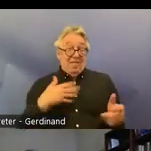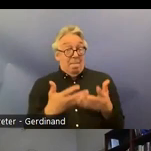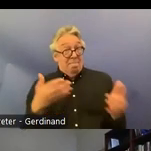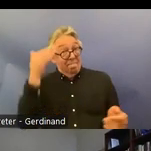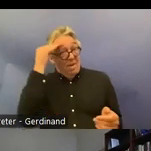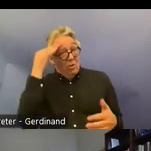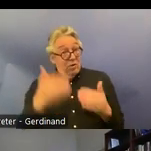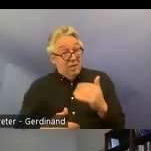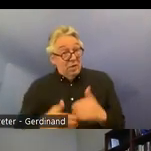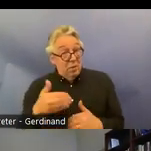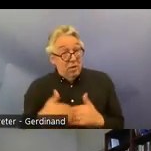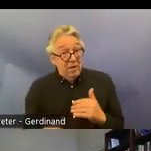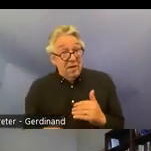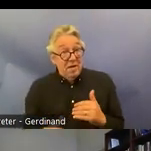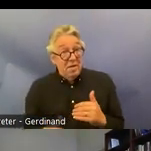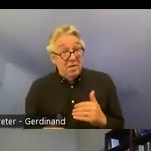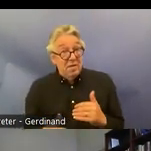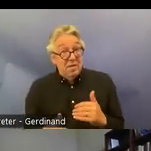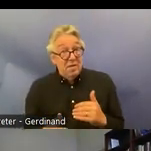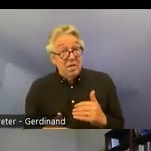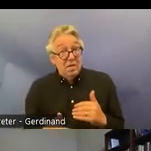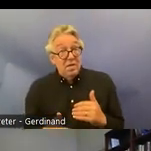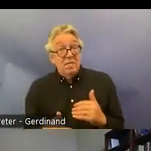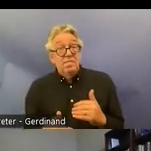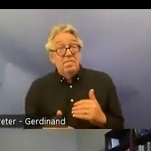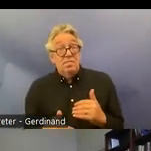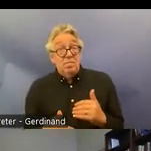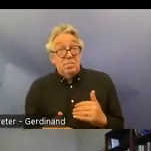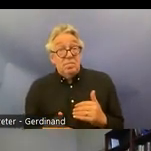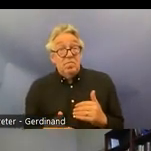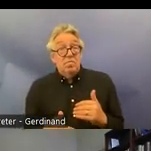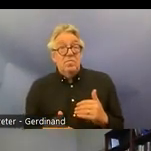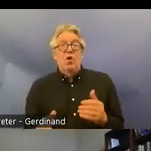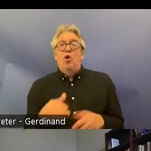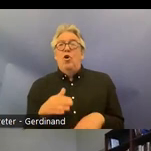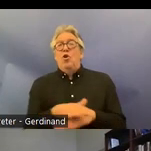disability uh which would render sorry for the bad translation here but which